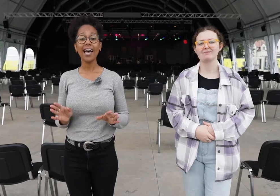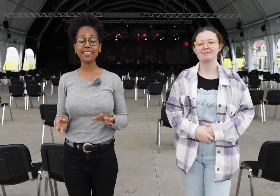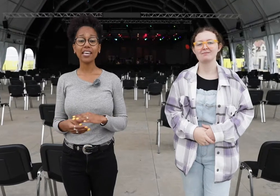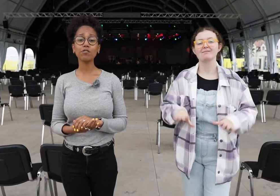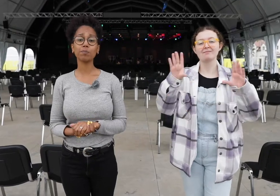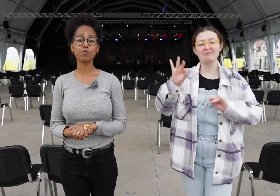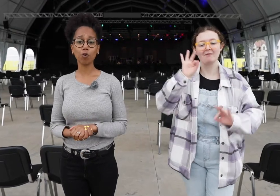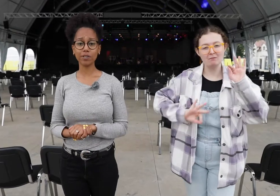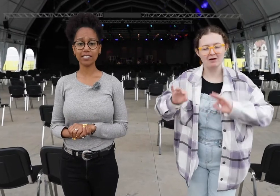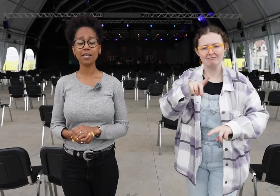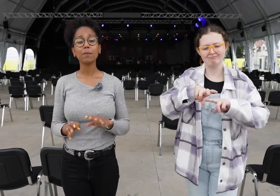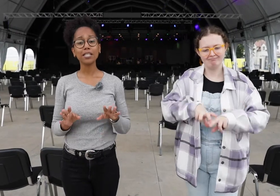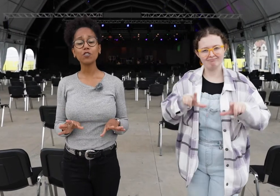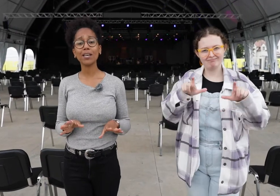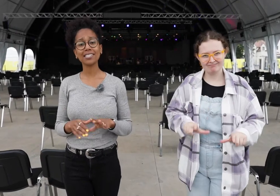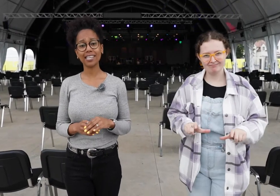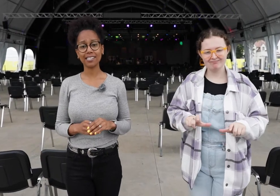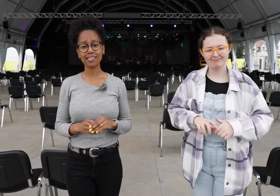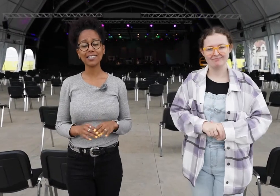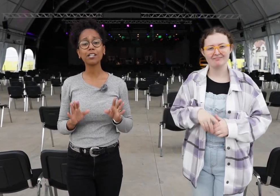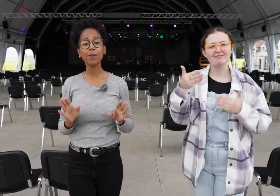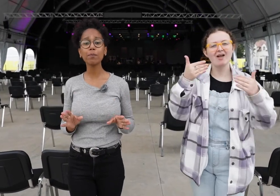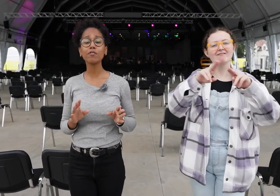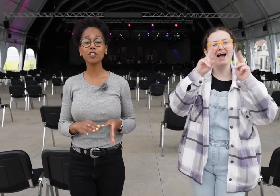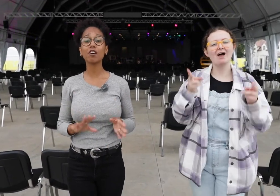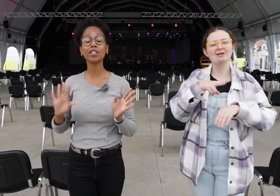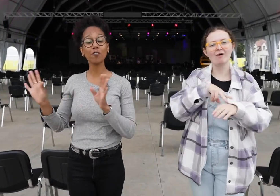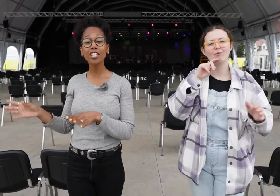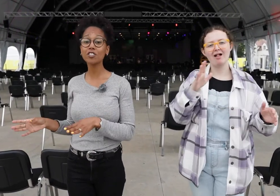At the end of the performance, please remain seated until a member of staff directs you